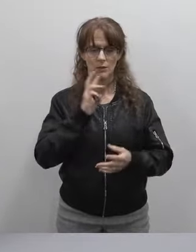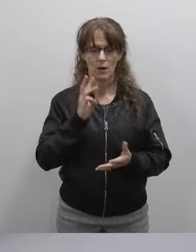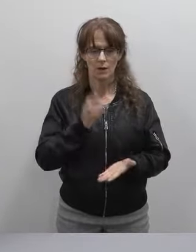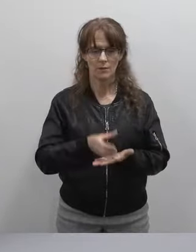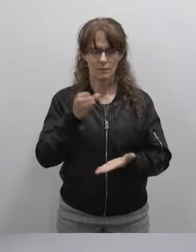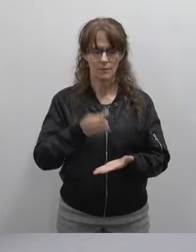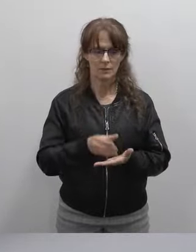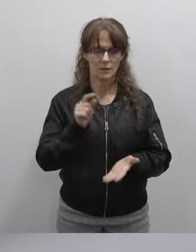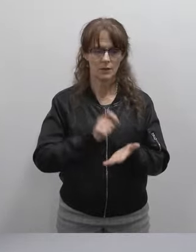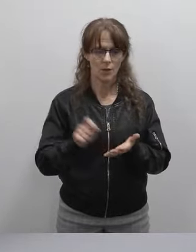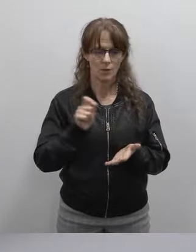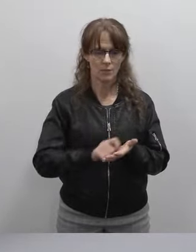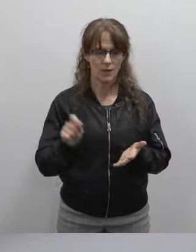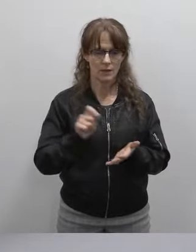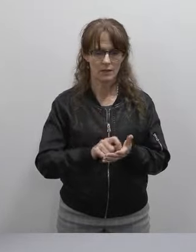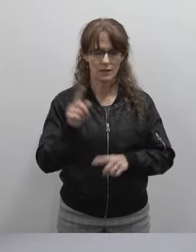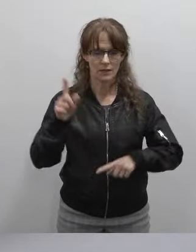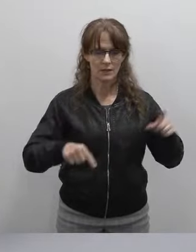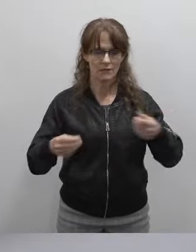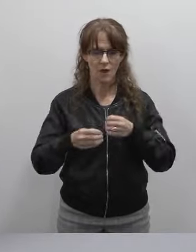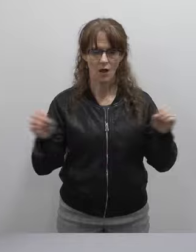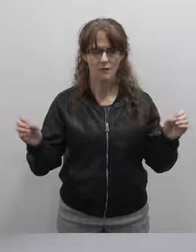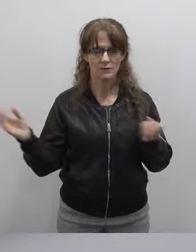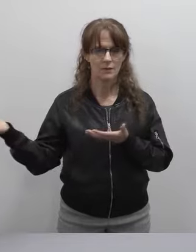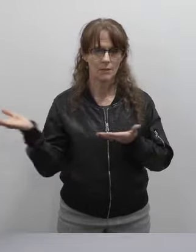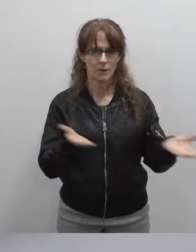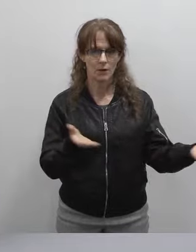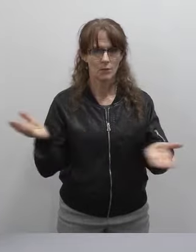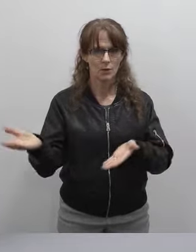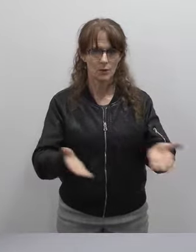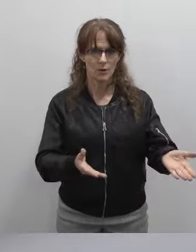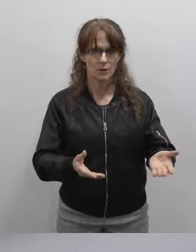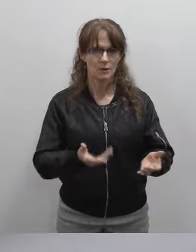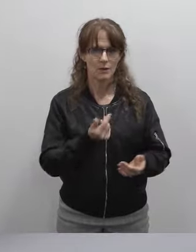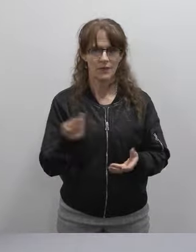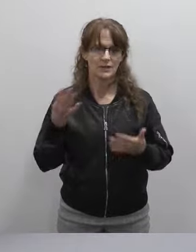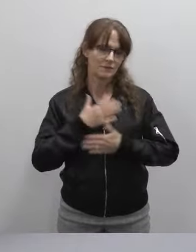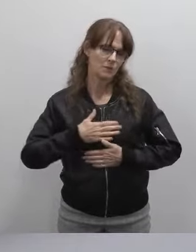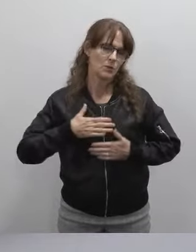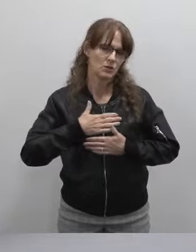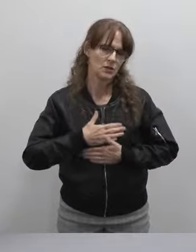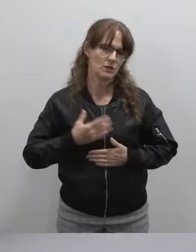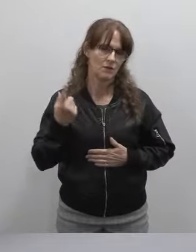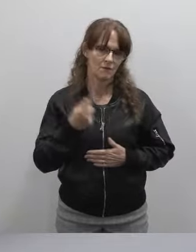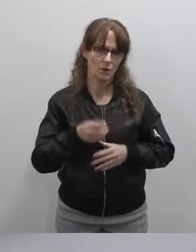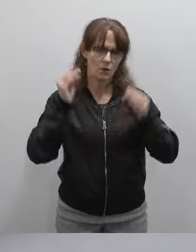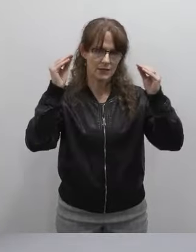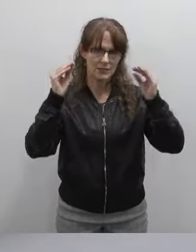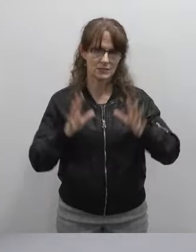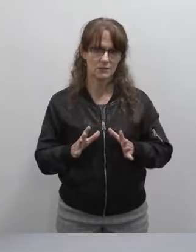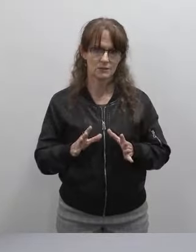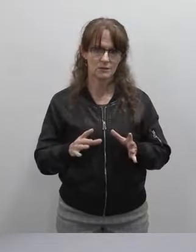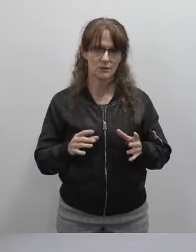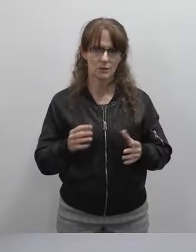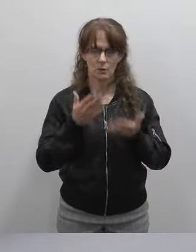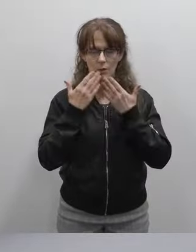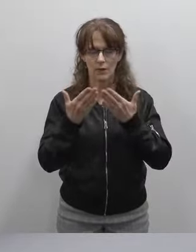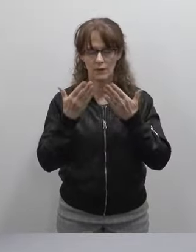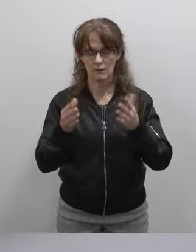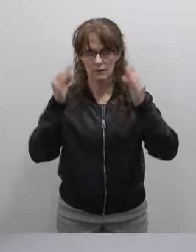and notepads and our different offices have delivered just tokens of appreciation for our teachers. We are filled with gratitude for our teachers this year